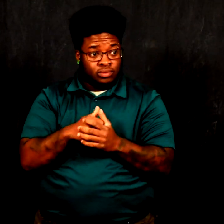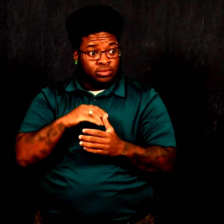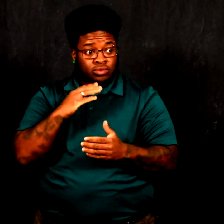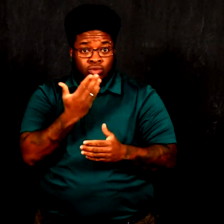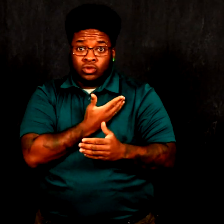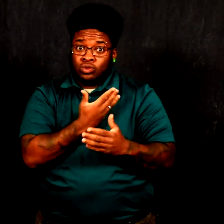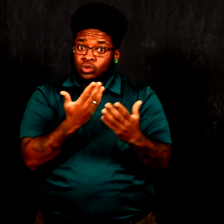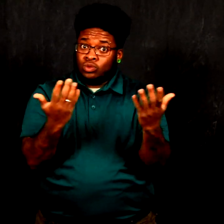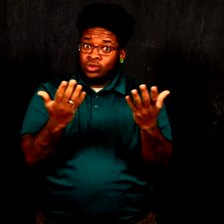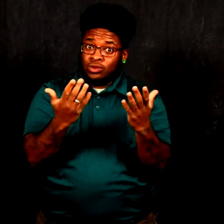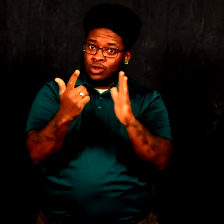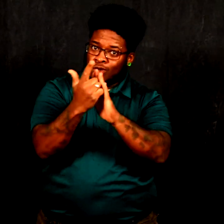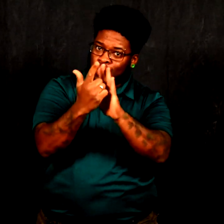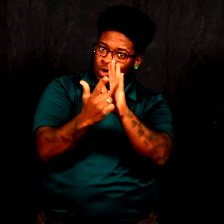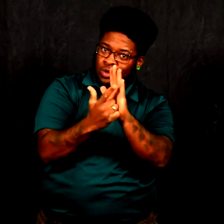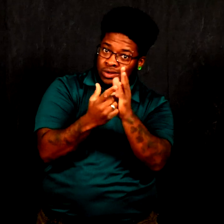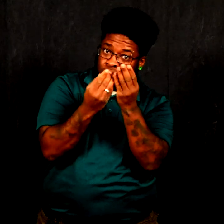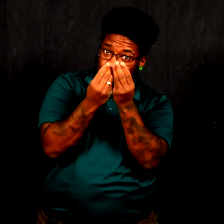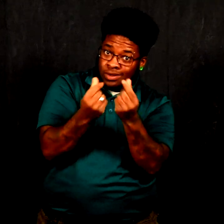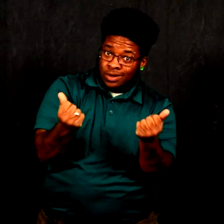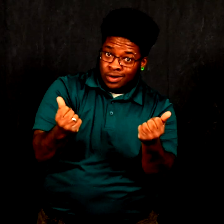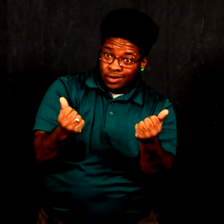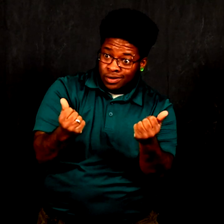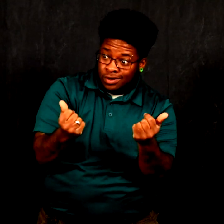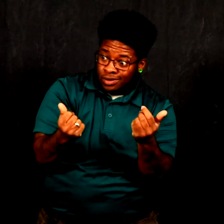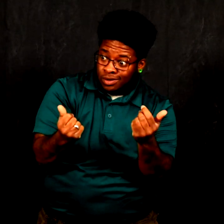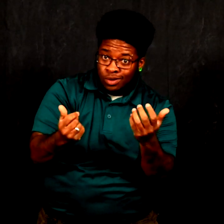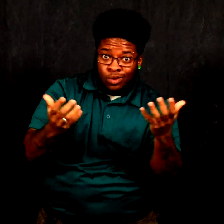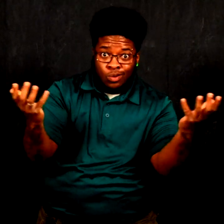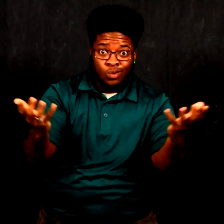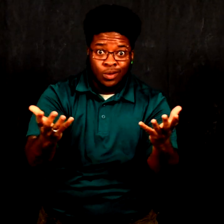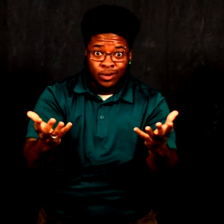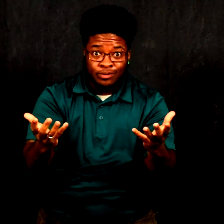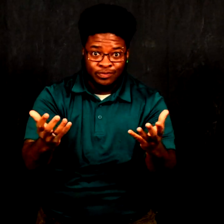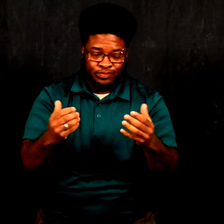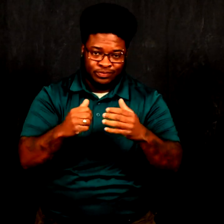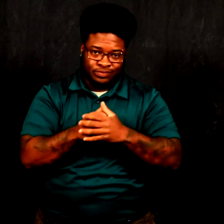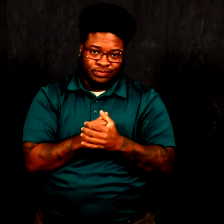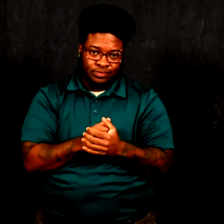Our new statute solves these problems by: